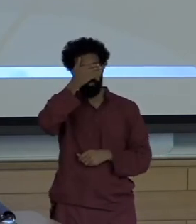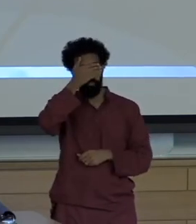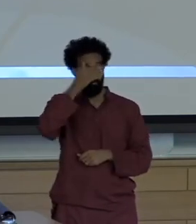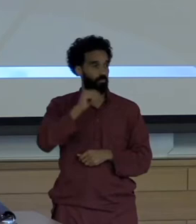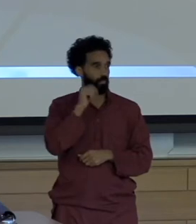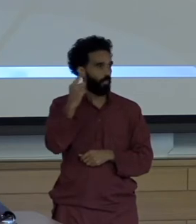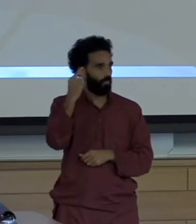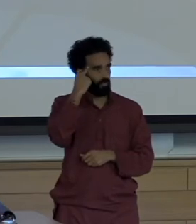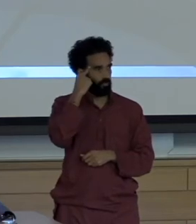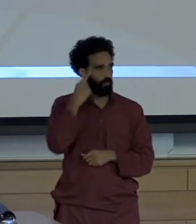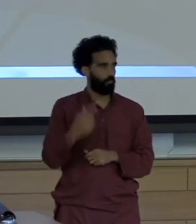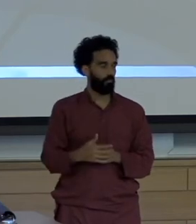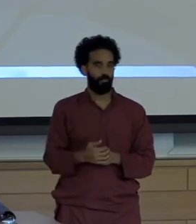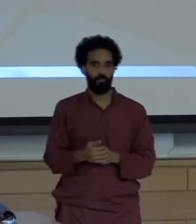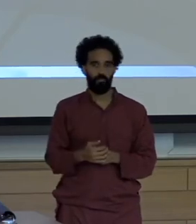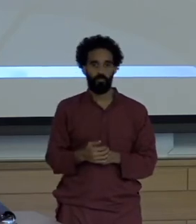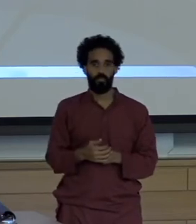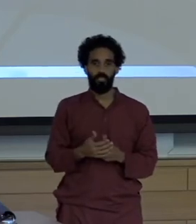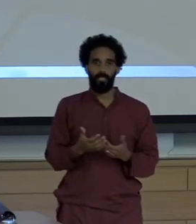So when I agreed to step up today I